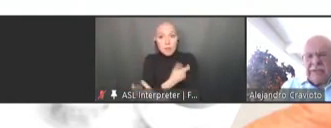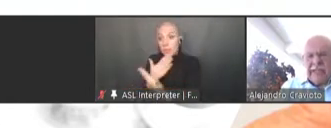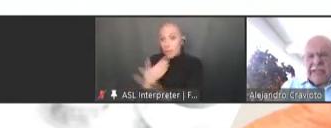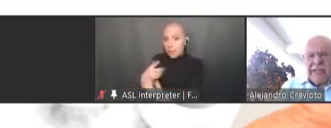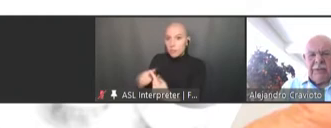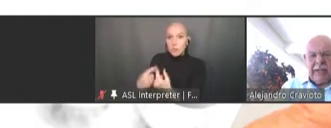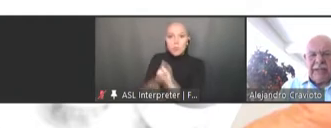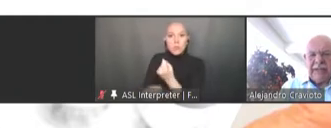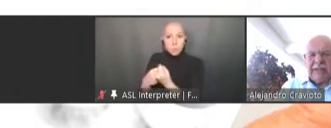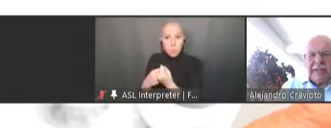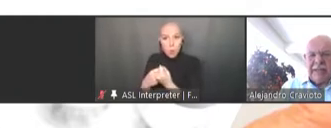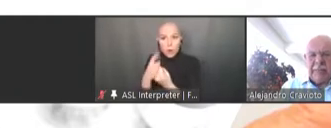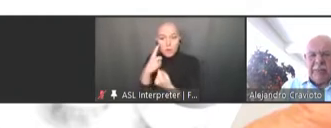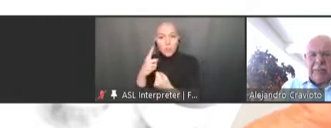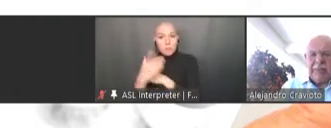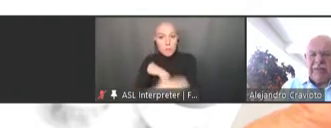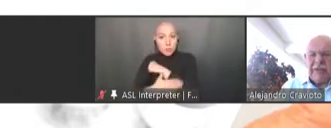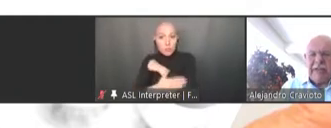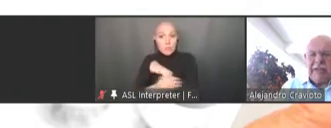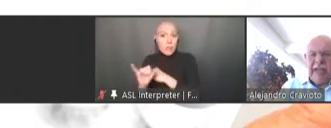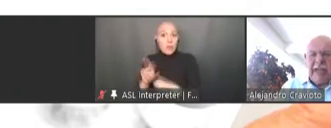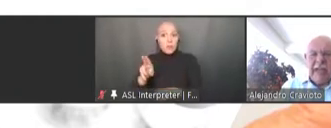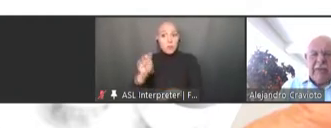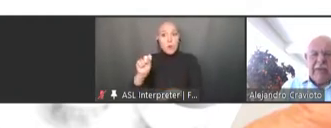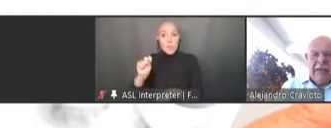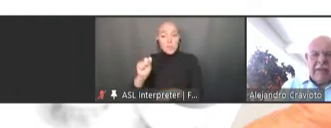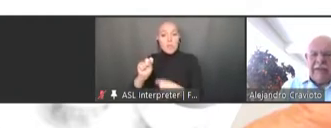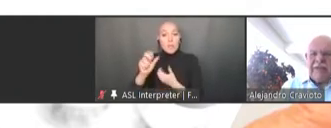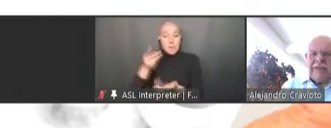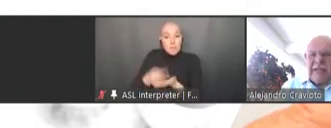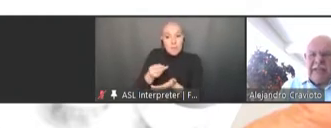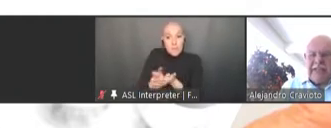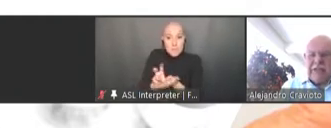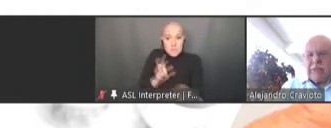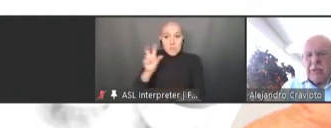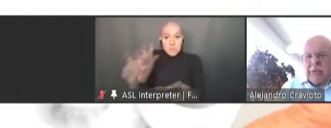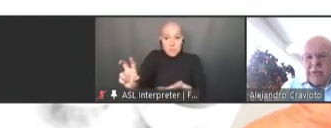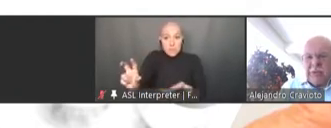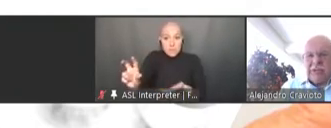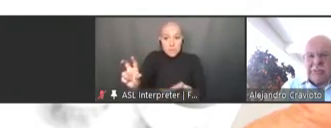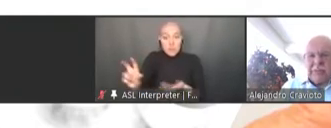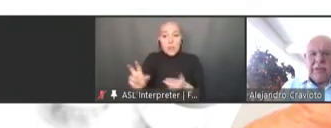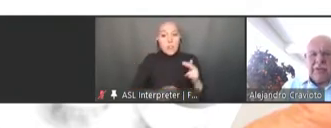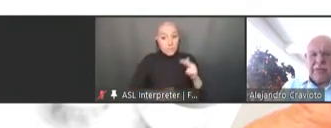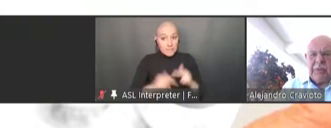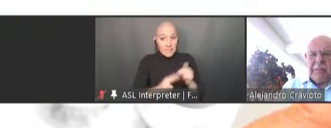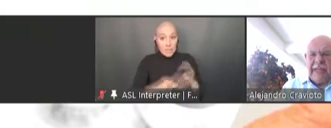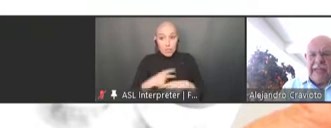like the United States that put up the funding, the facilities to produce these products were made